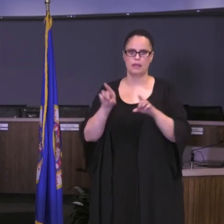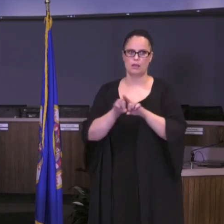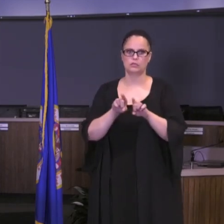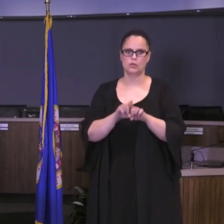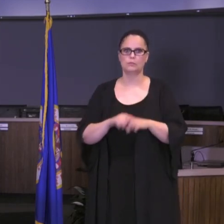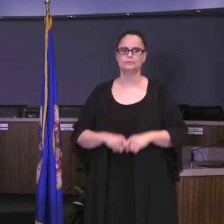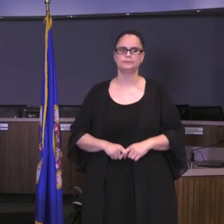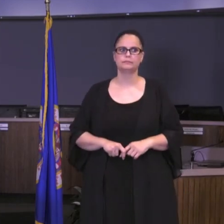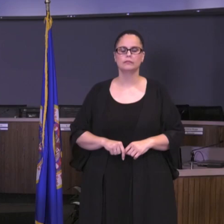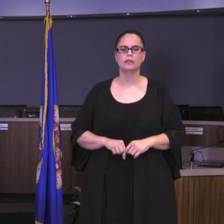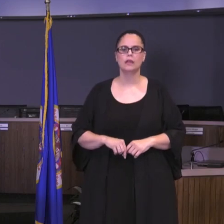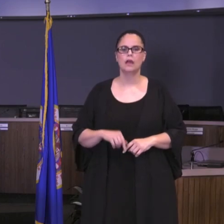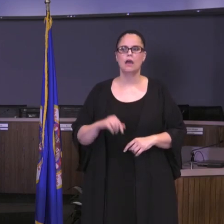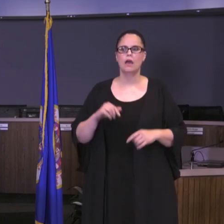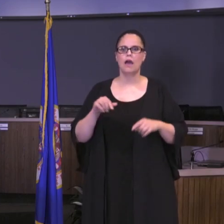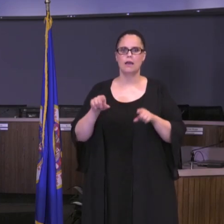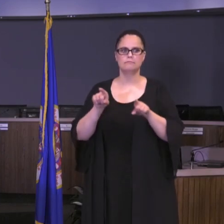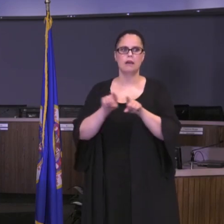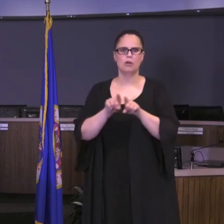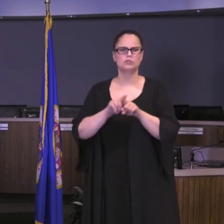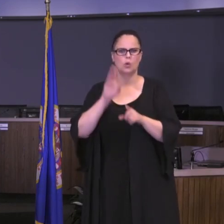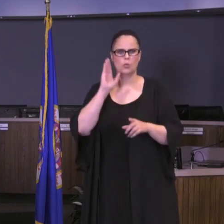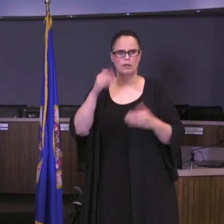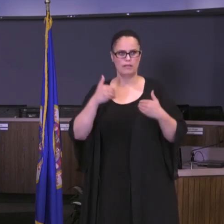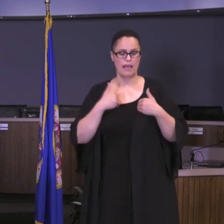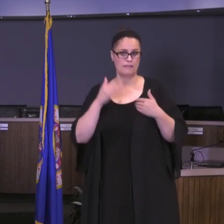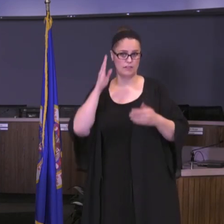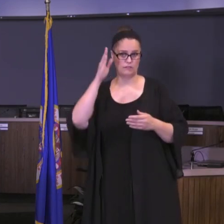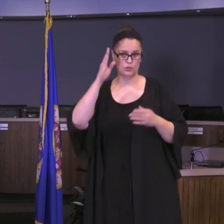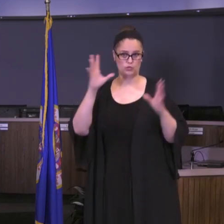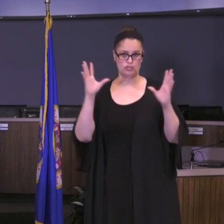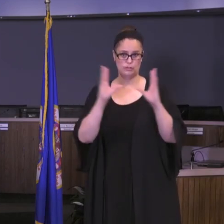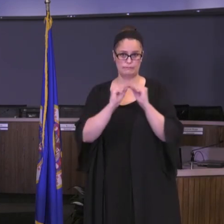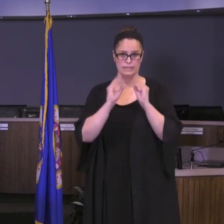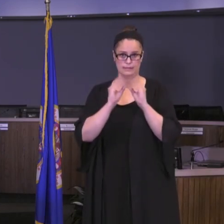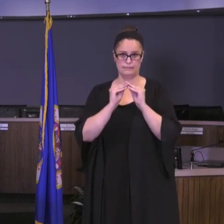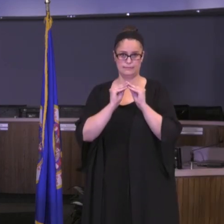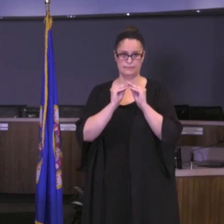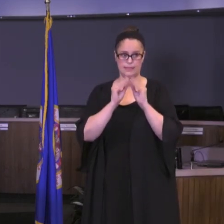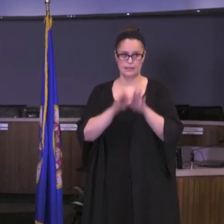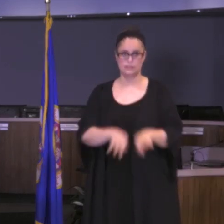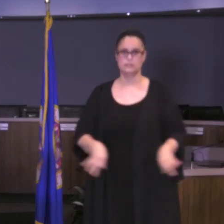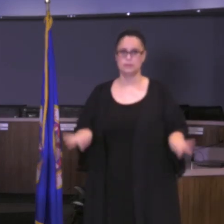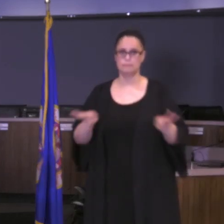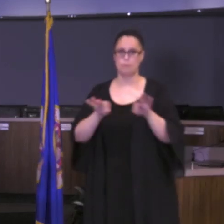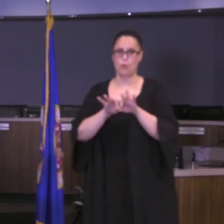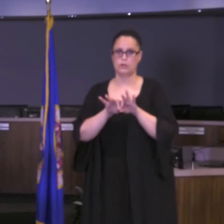Also schedule additional meetings. I thought it was important as I've tried to establish a somewhat regular